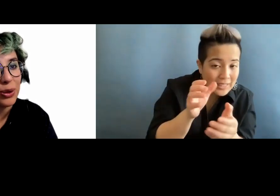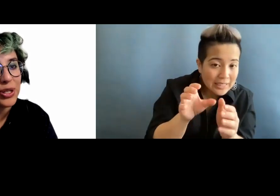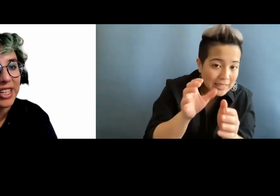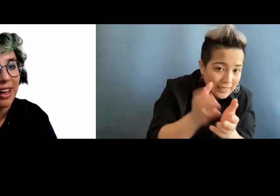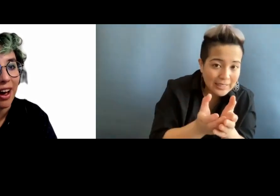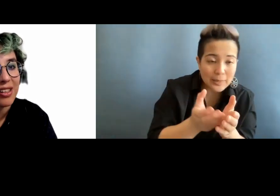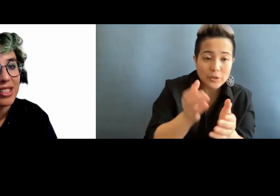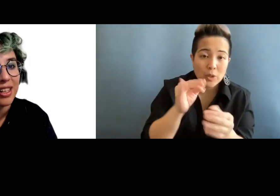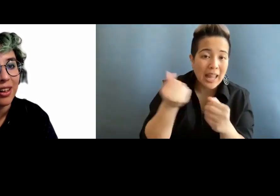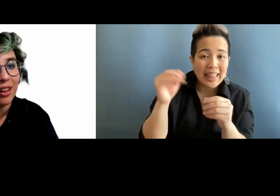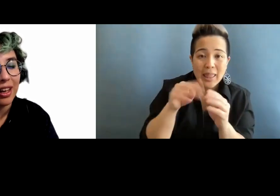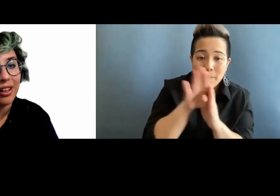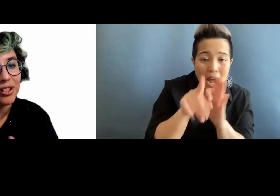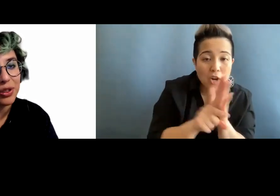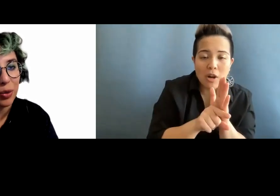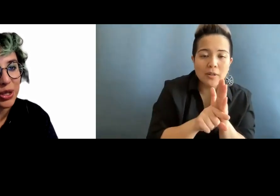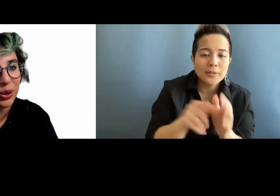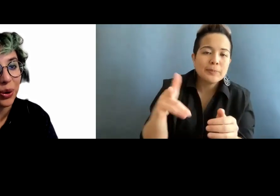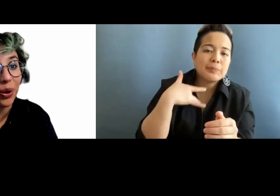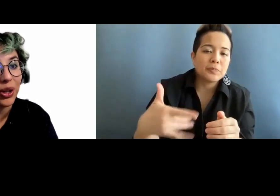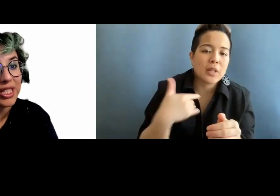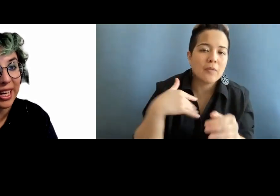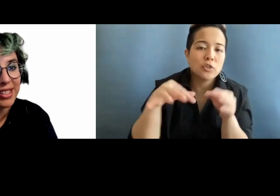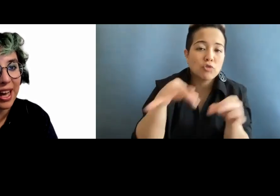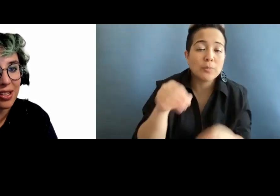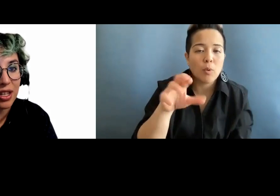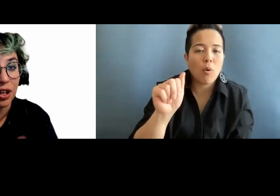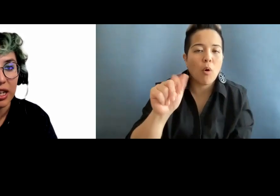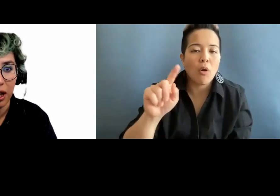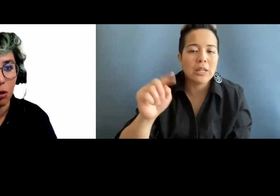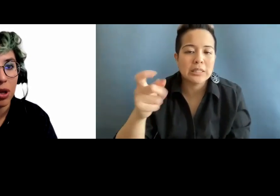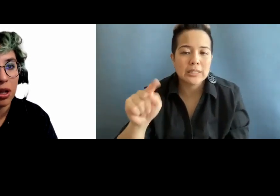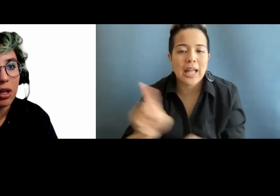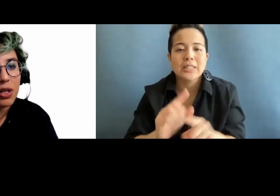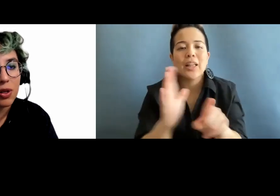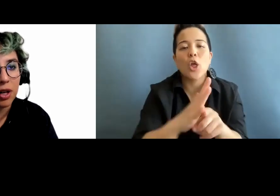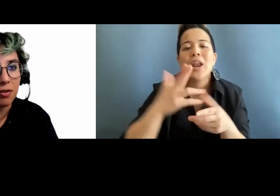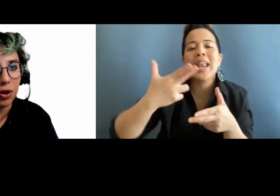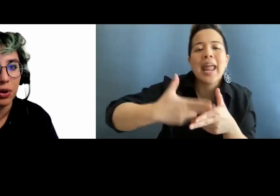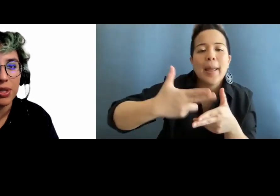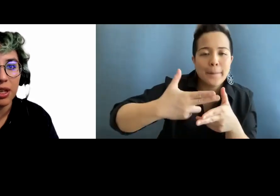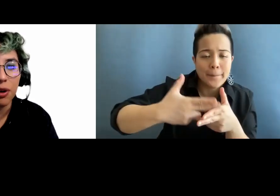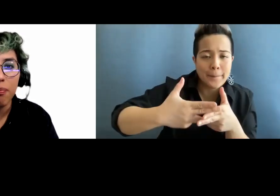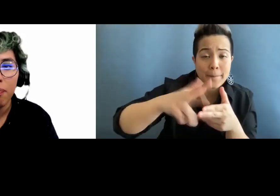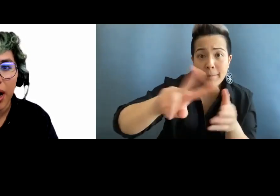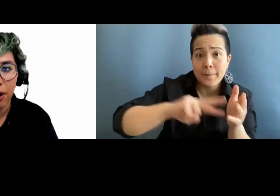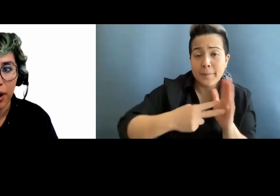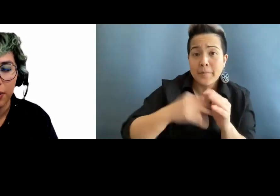usually has a description or alt text as their name. So if you are using your background,